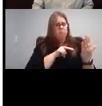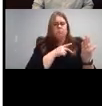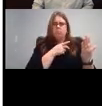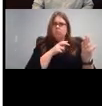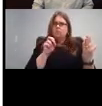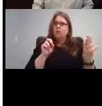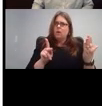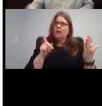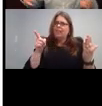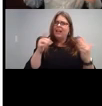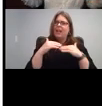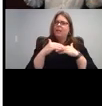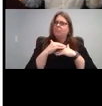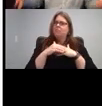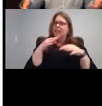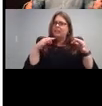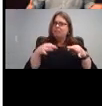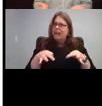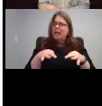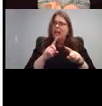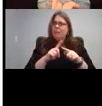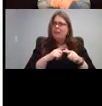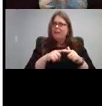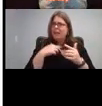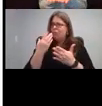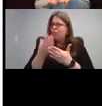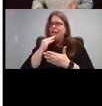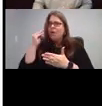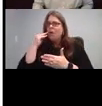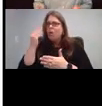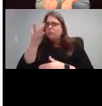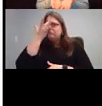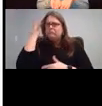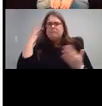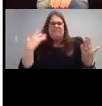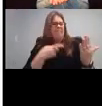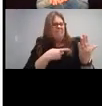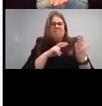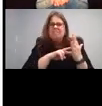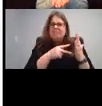played Oh, I was there, but emotions were high, and then I got home and I'm like, What do you think is his thing? First of